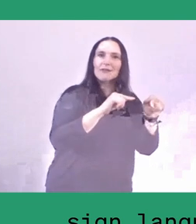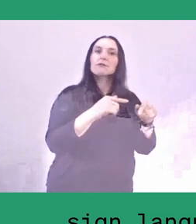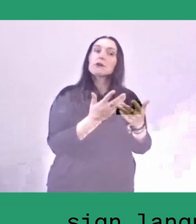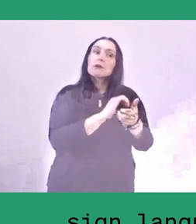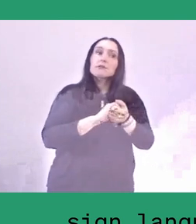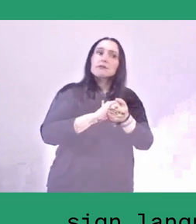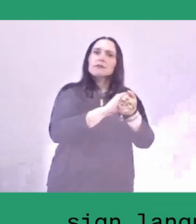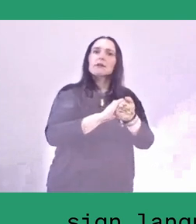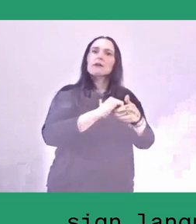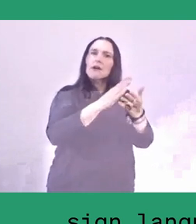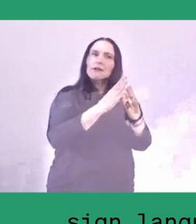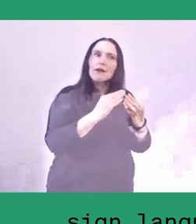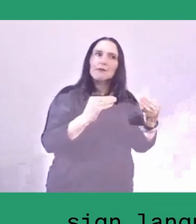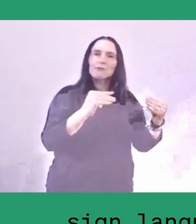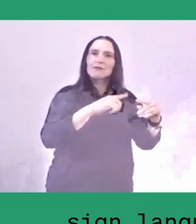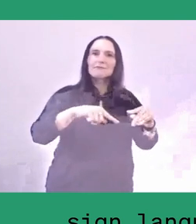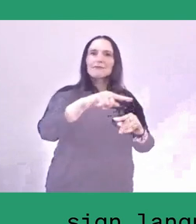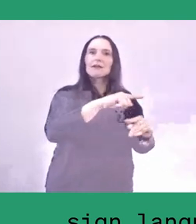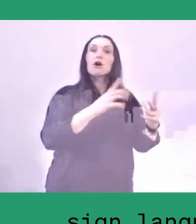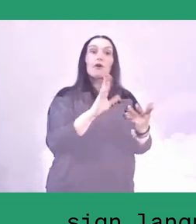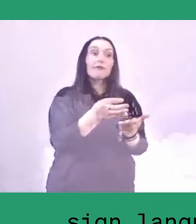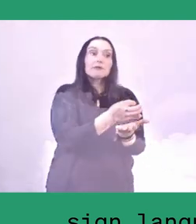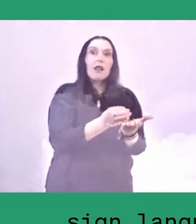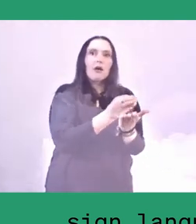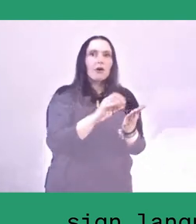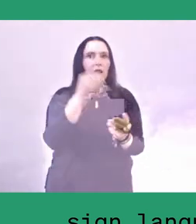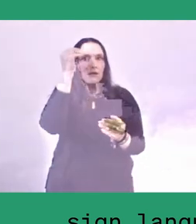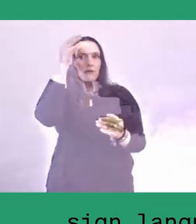So it's almost like a harmonious entanglement of the local knowledge